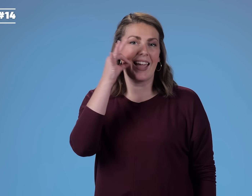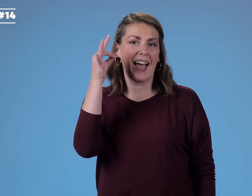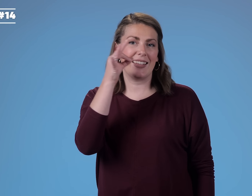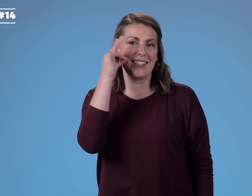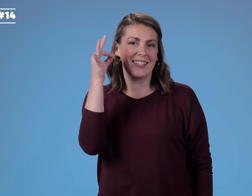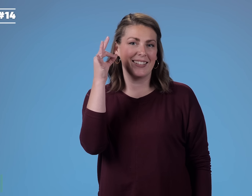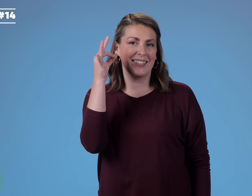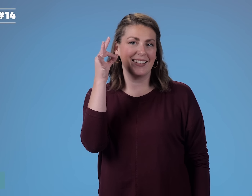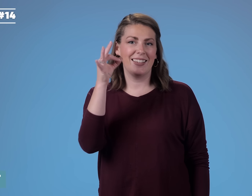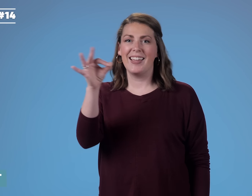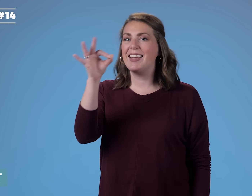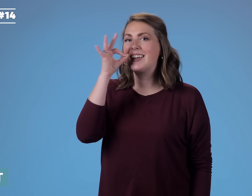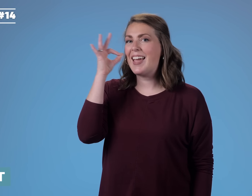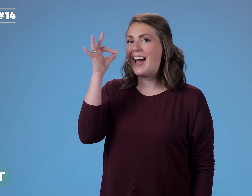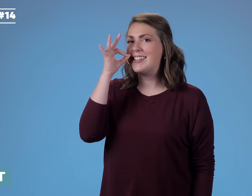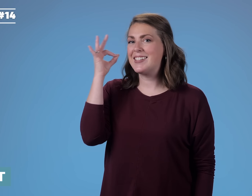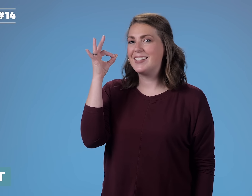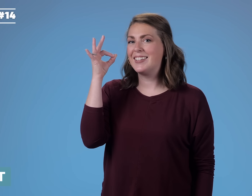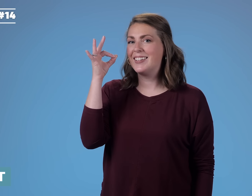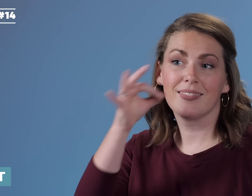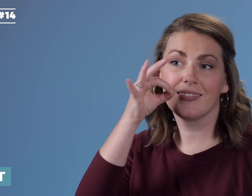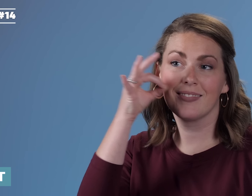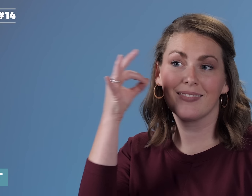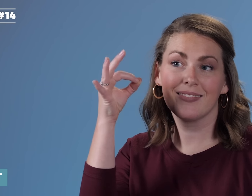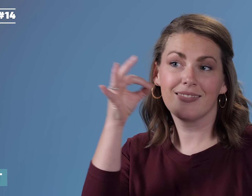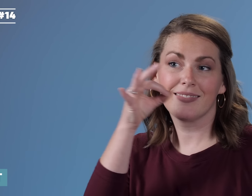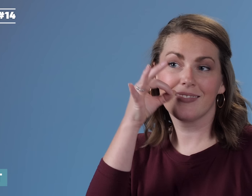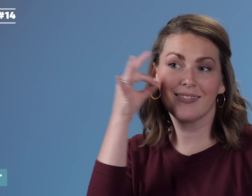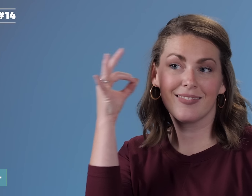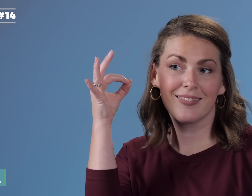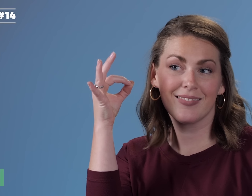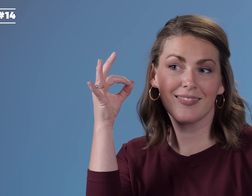CAT CAT It's the cat's whiskers.